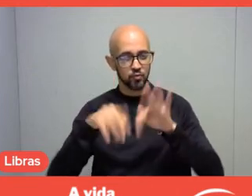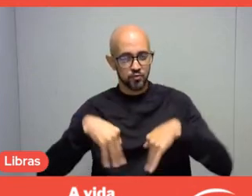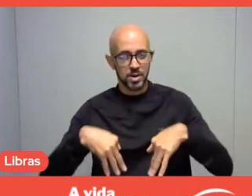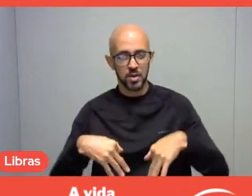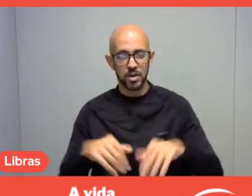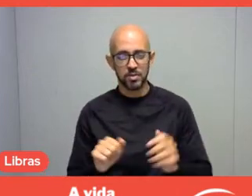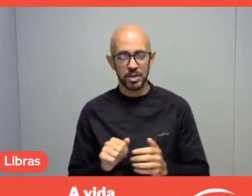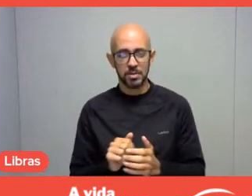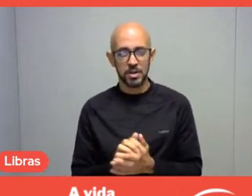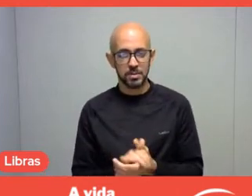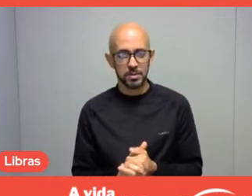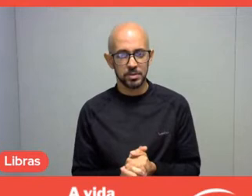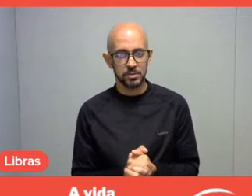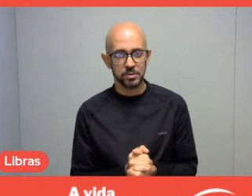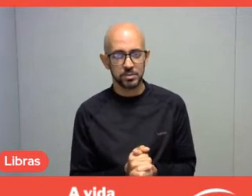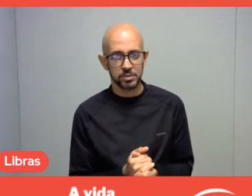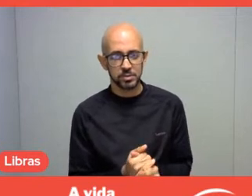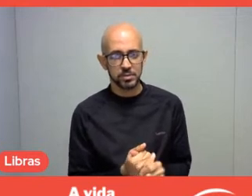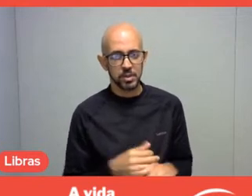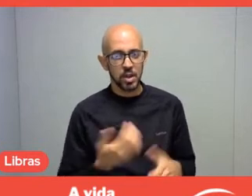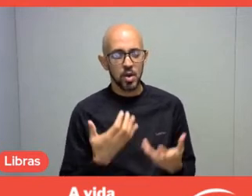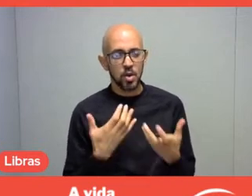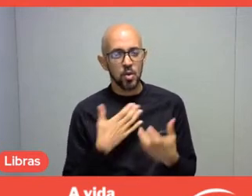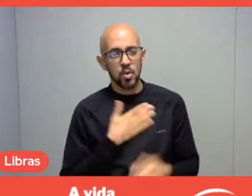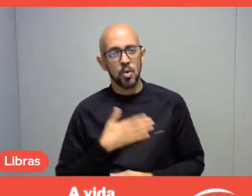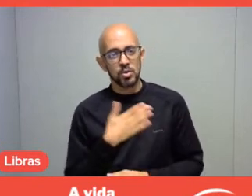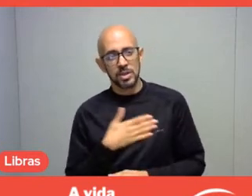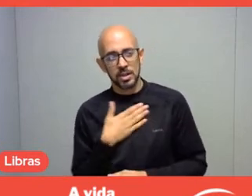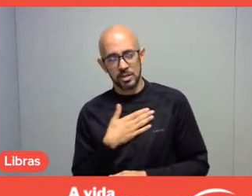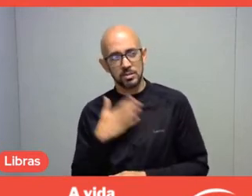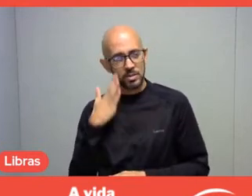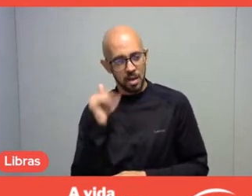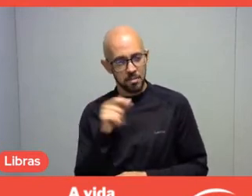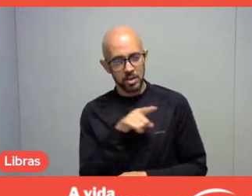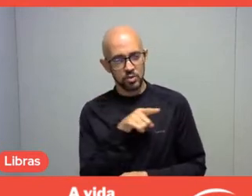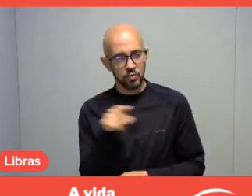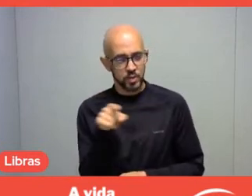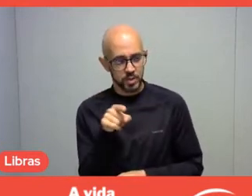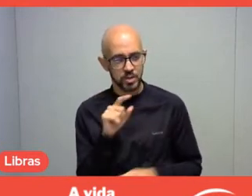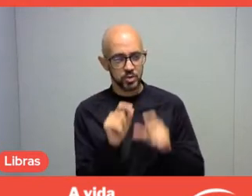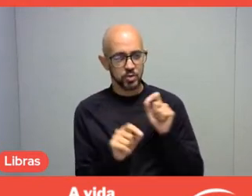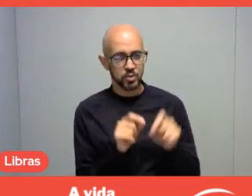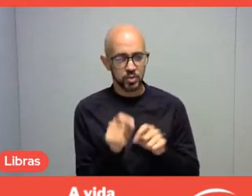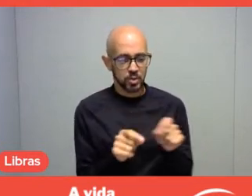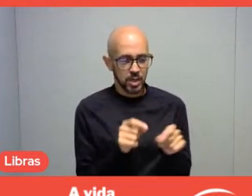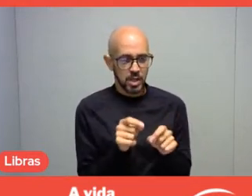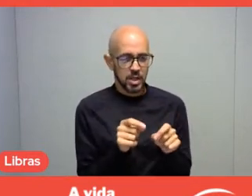I would like to hear from you, based on the expertise of each one of you,